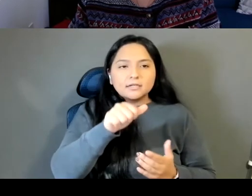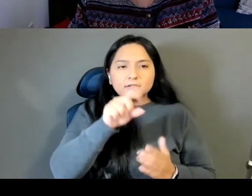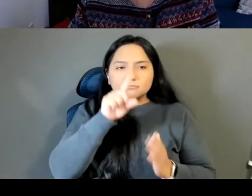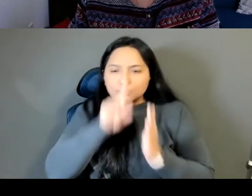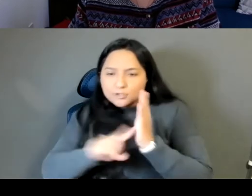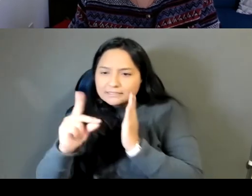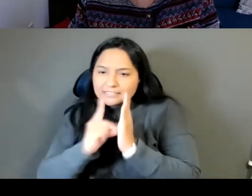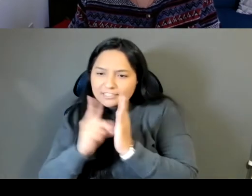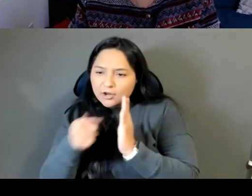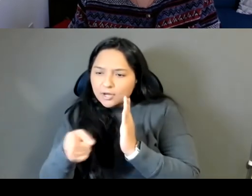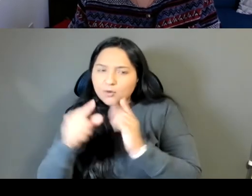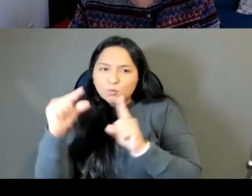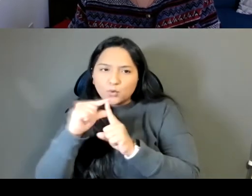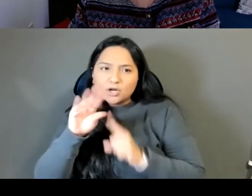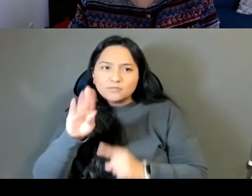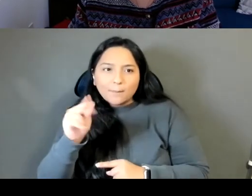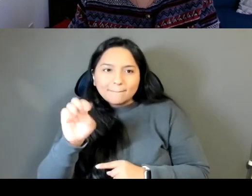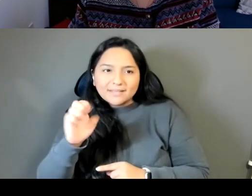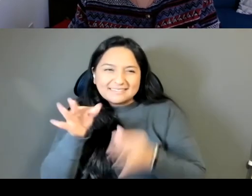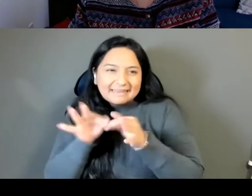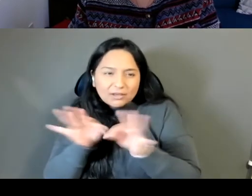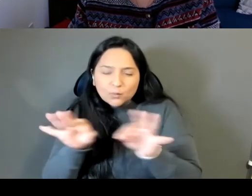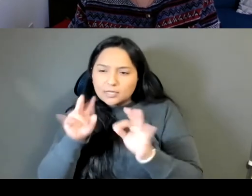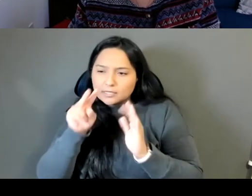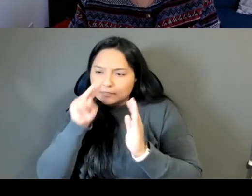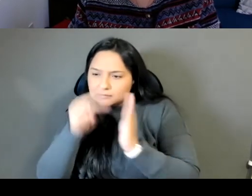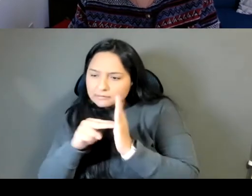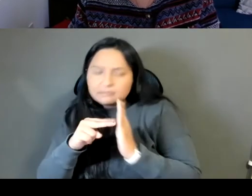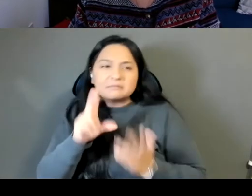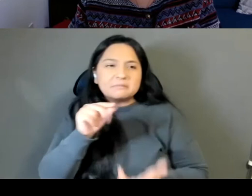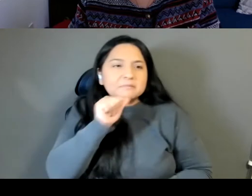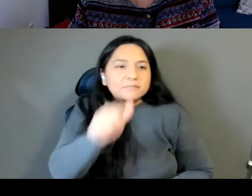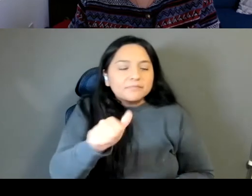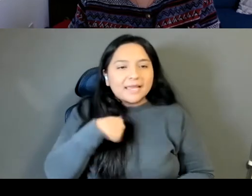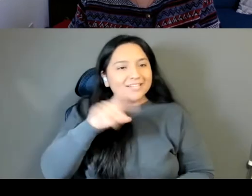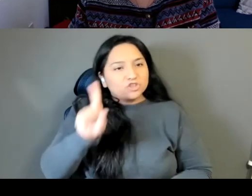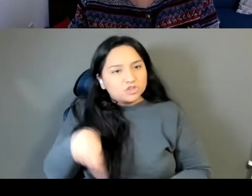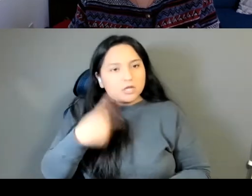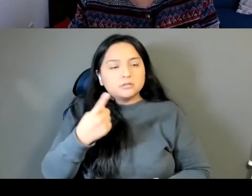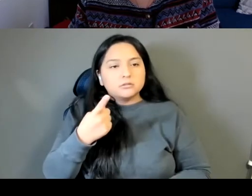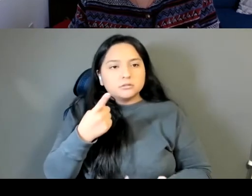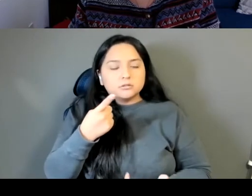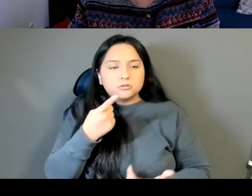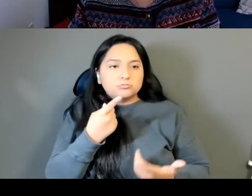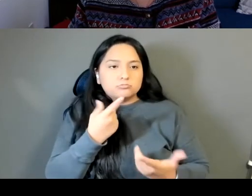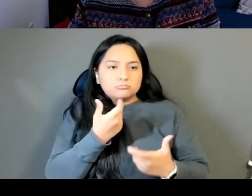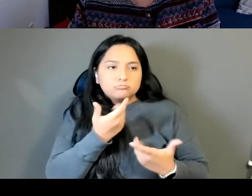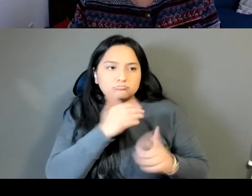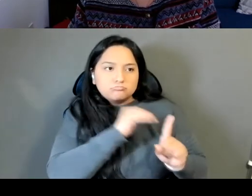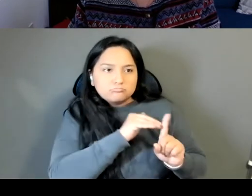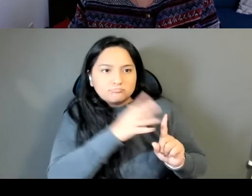So I also kind of just relied on my parents, as primary sources like the archive of their